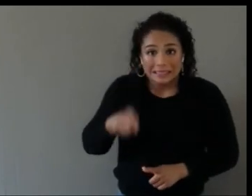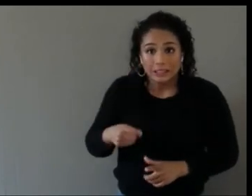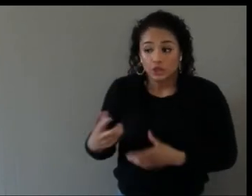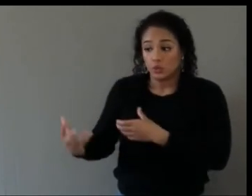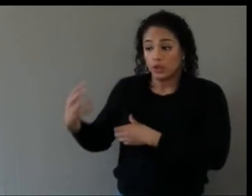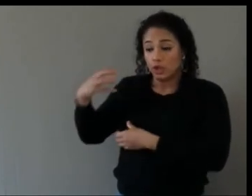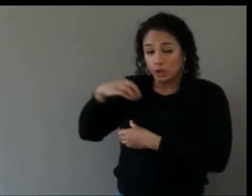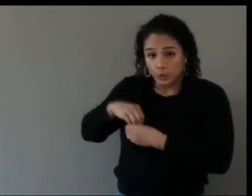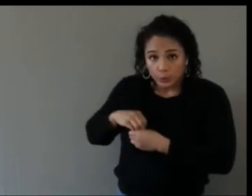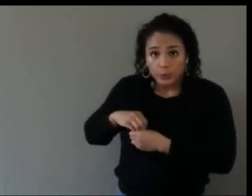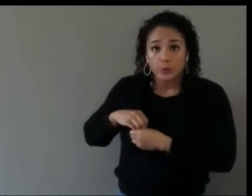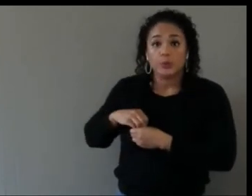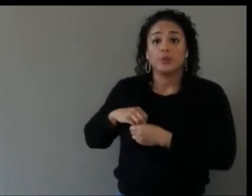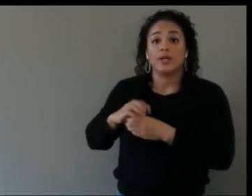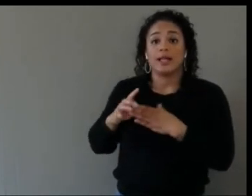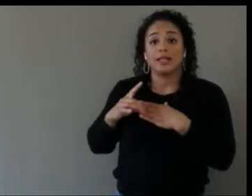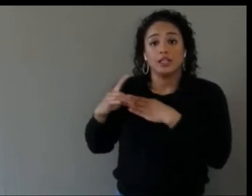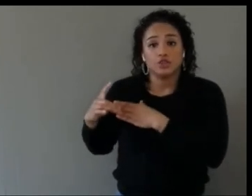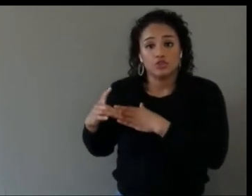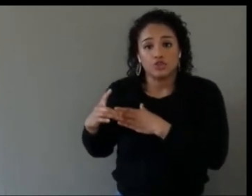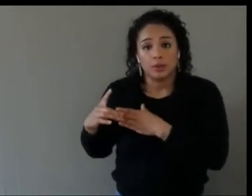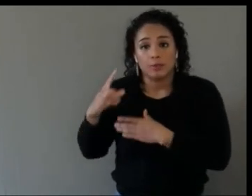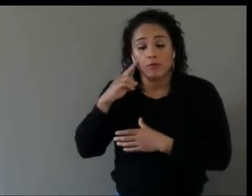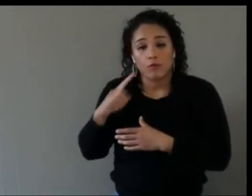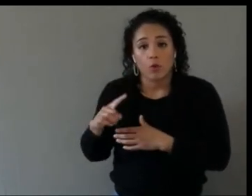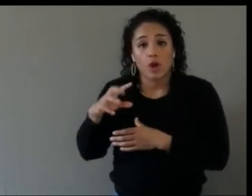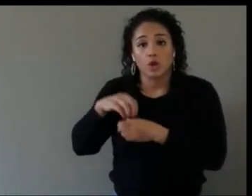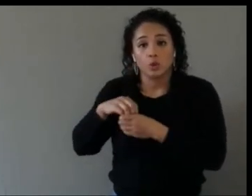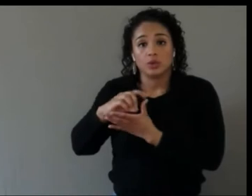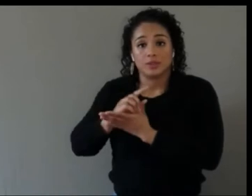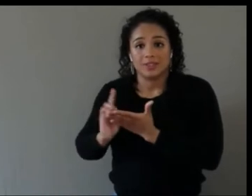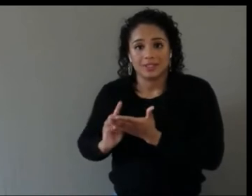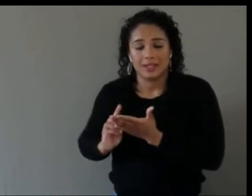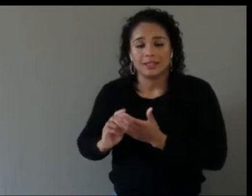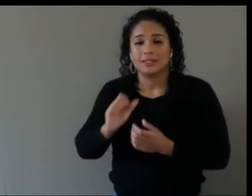or not you have a disability, but really about empowering that leadership.